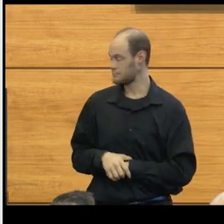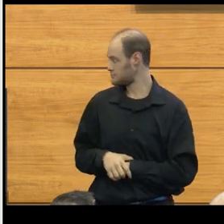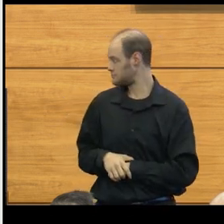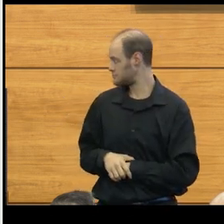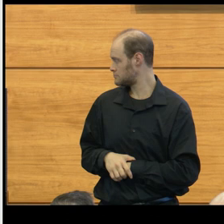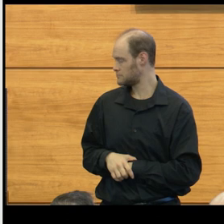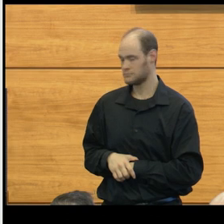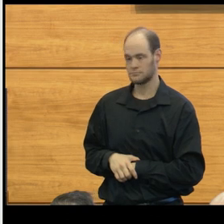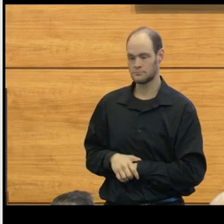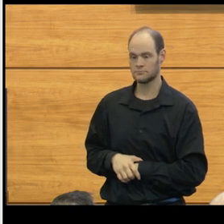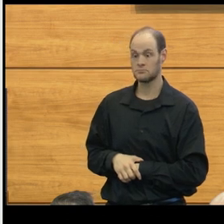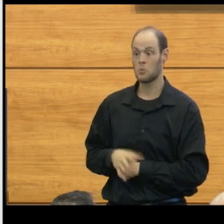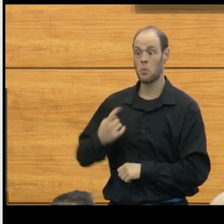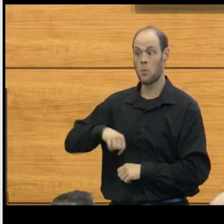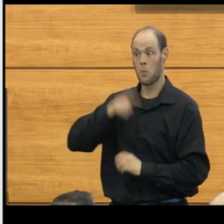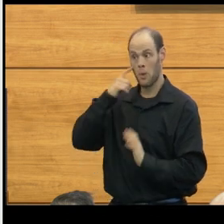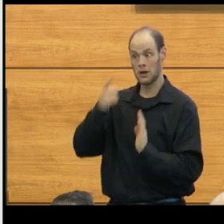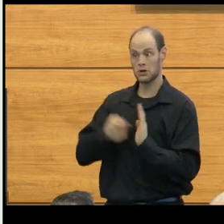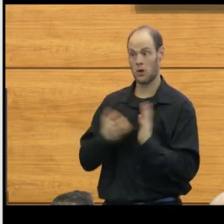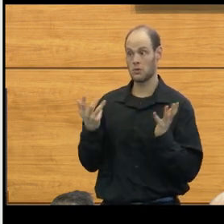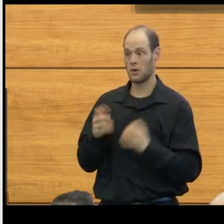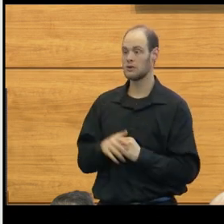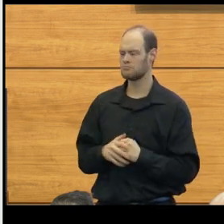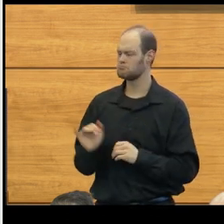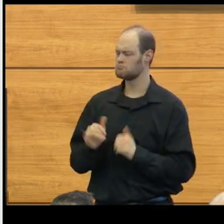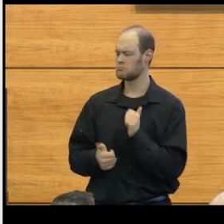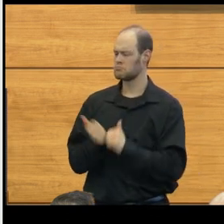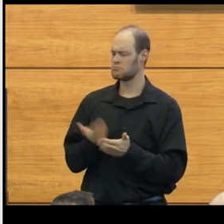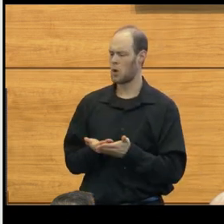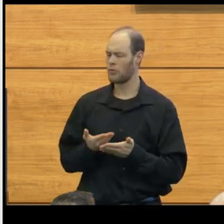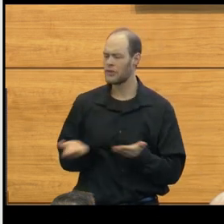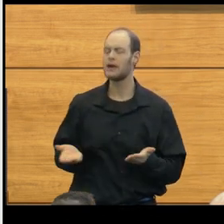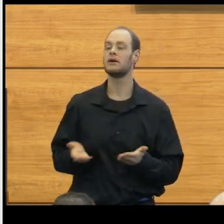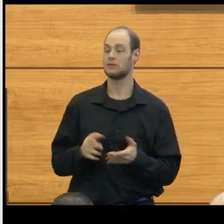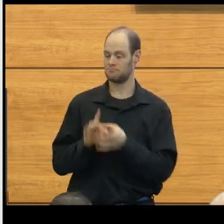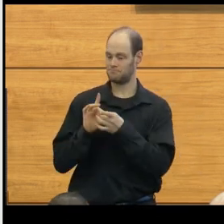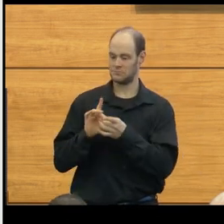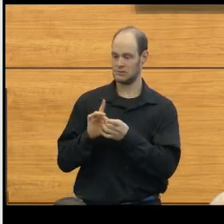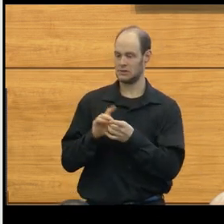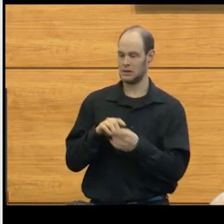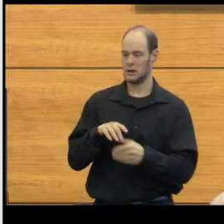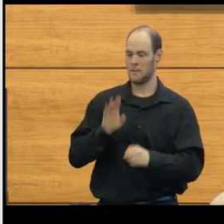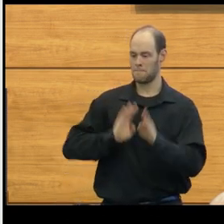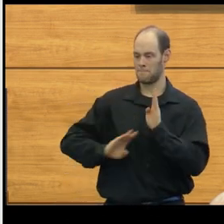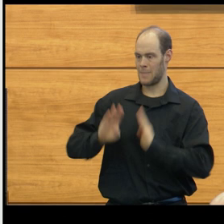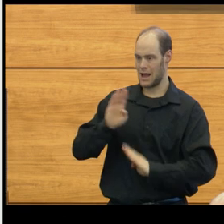And what we find out is that in fact, like most things that are related to biologic phenomenon,